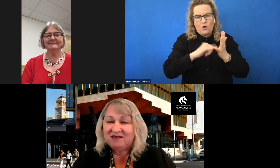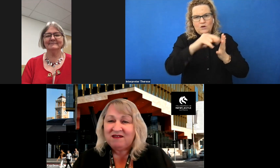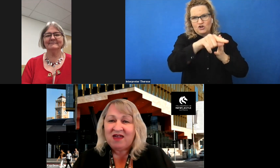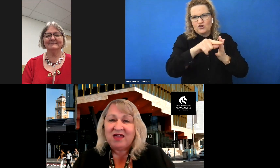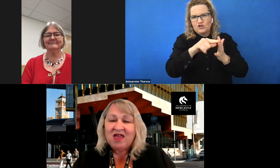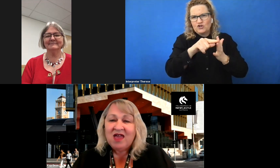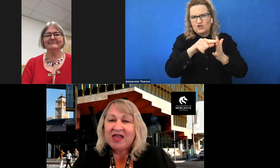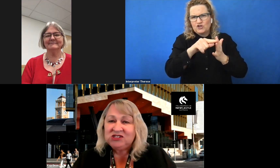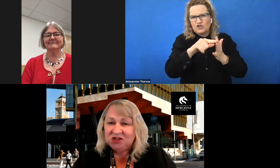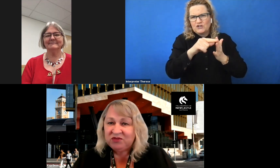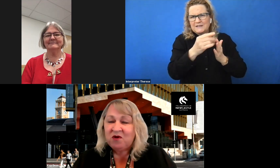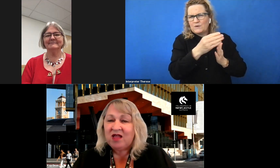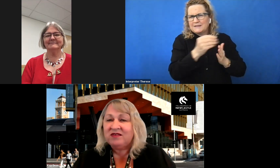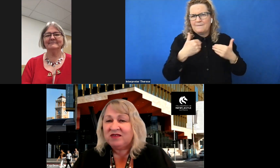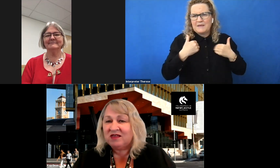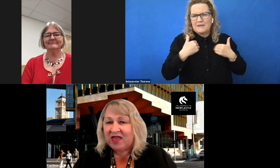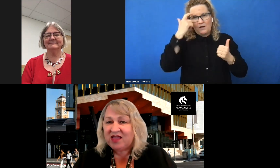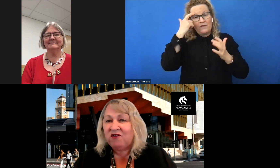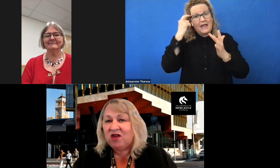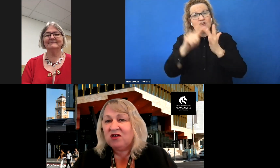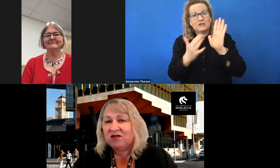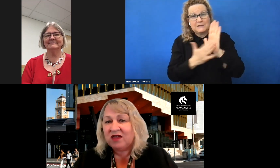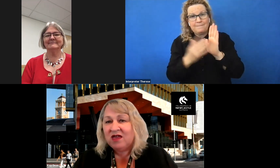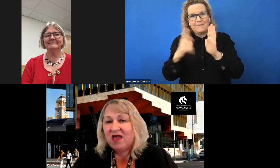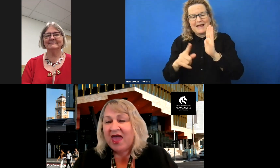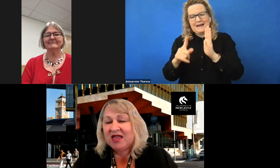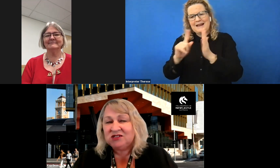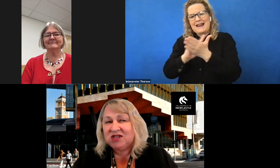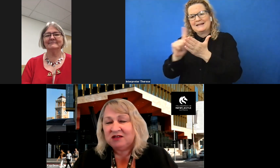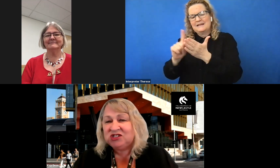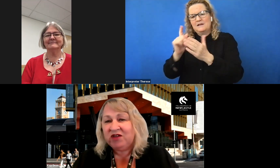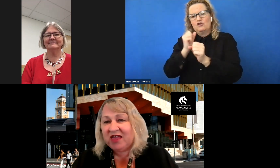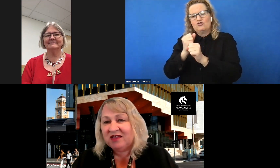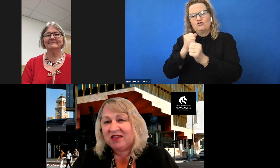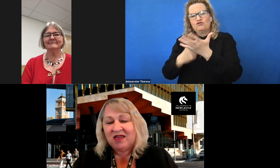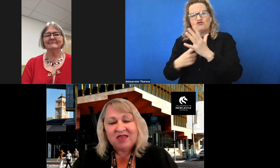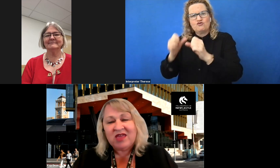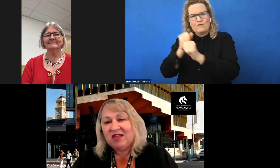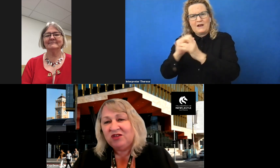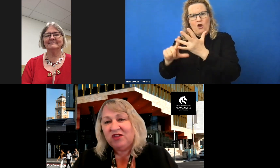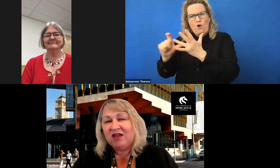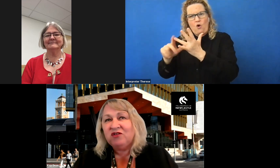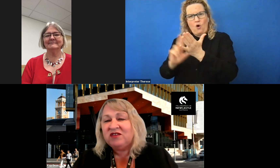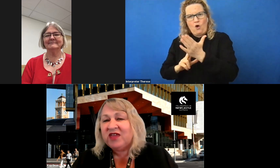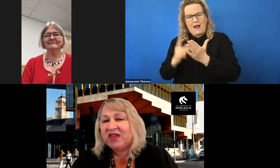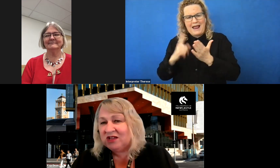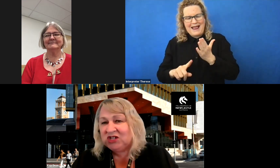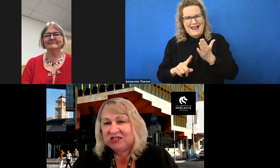today and Jim Spiralis and later Greg O'Connor and Jerry Kennedy, the inclusive technology in